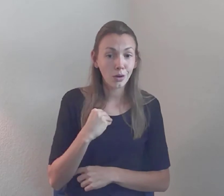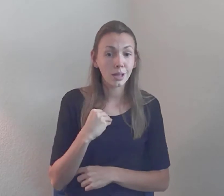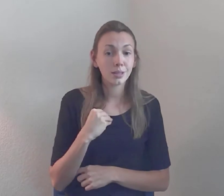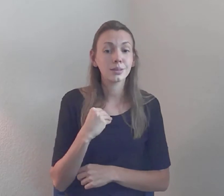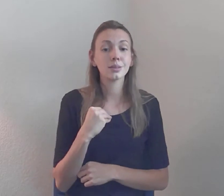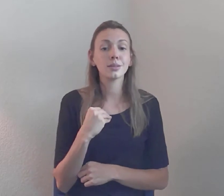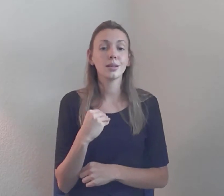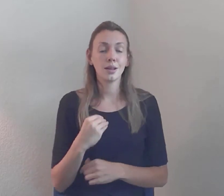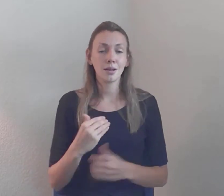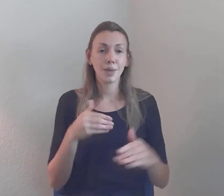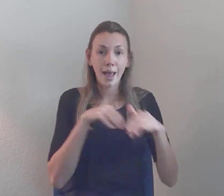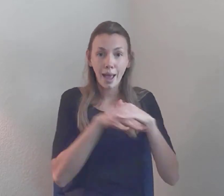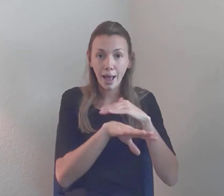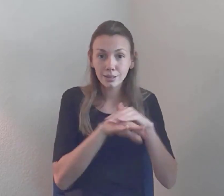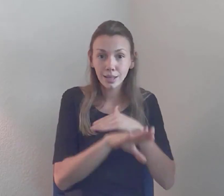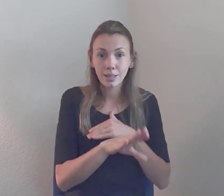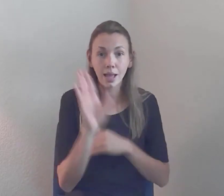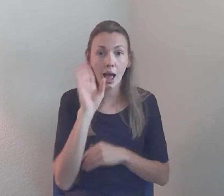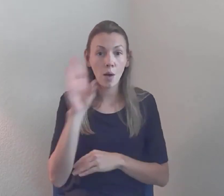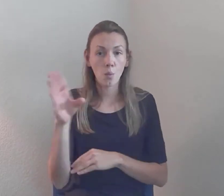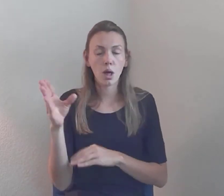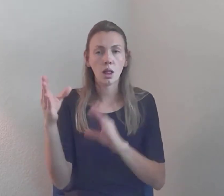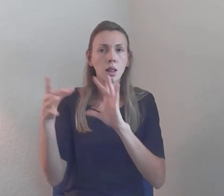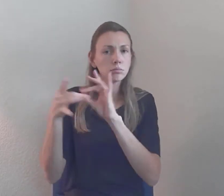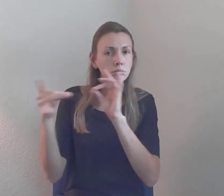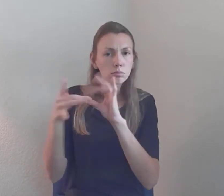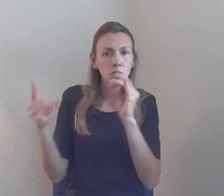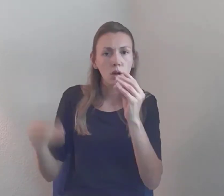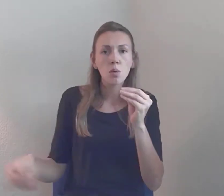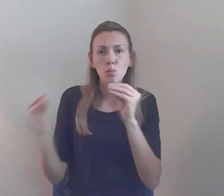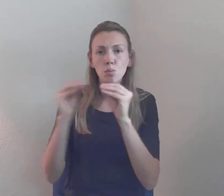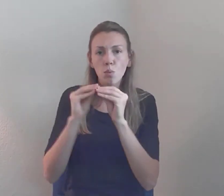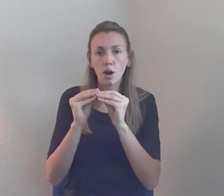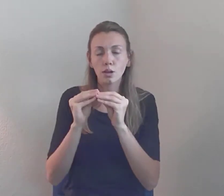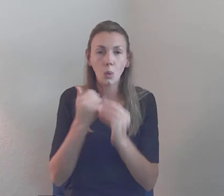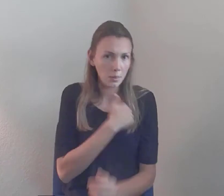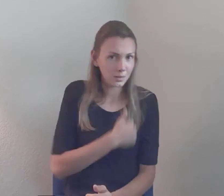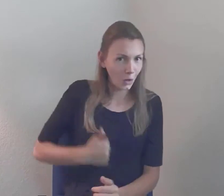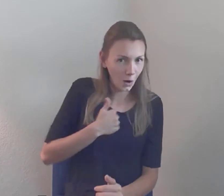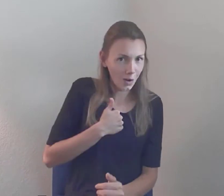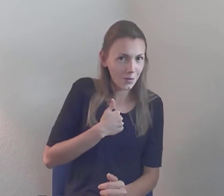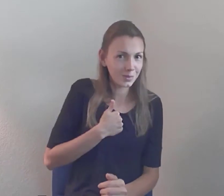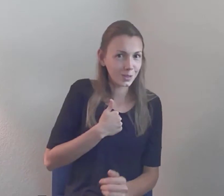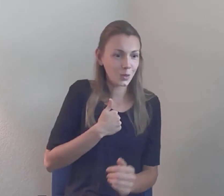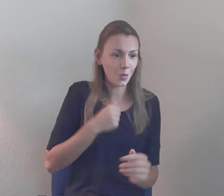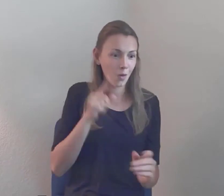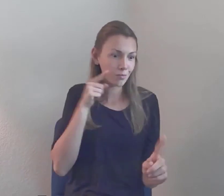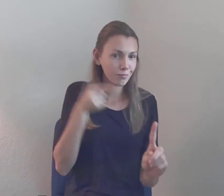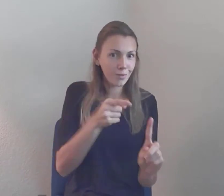I'm gonna give you today... So, I apologize for plugging the book first, but I didn't want take away from the dramatic call to